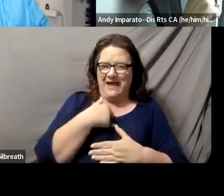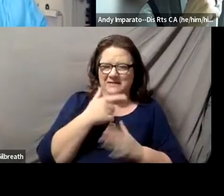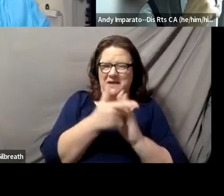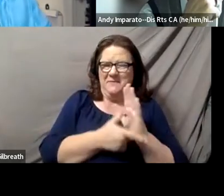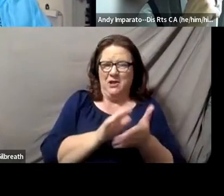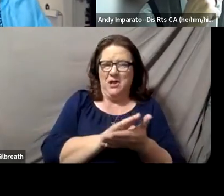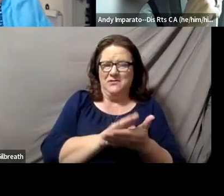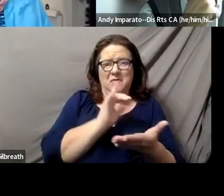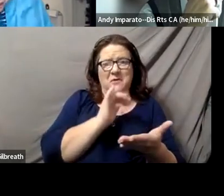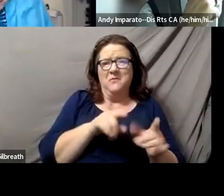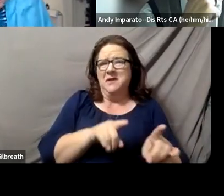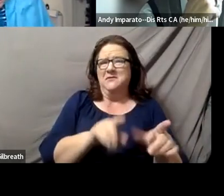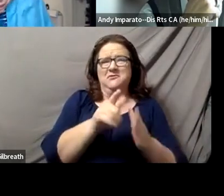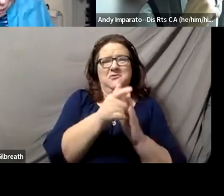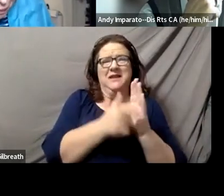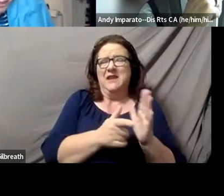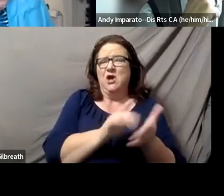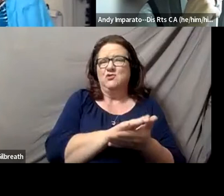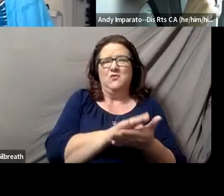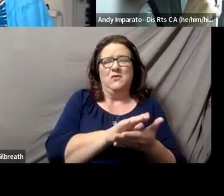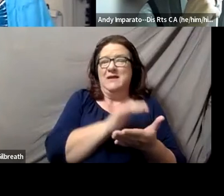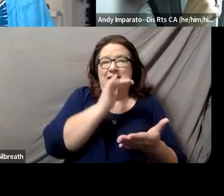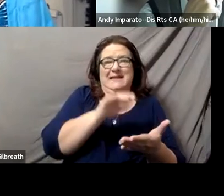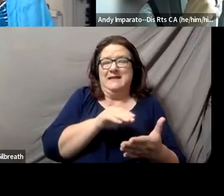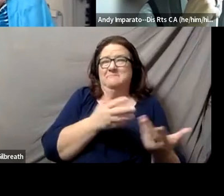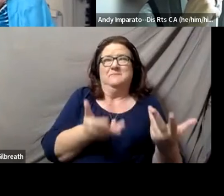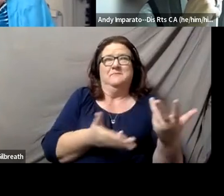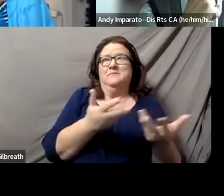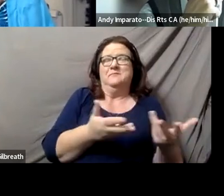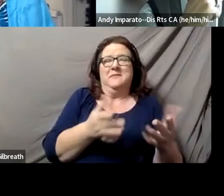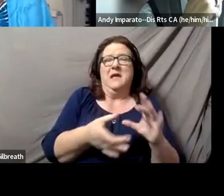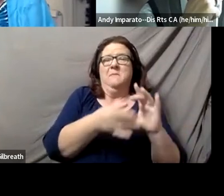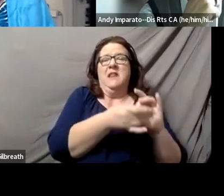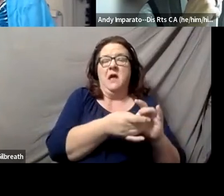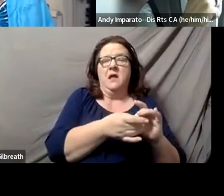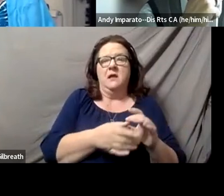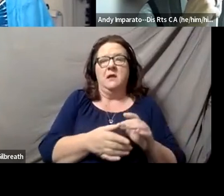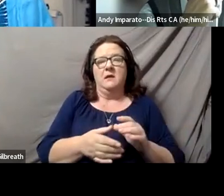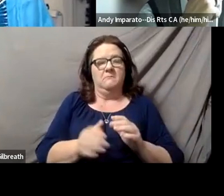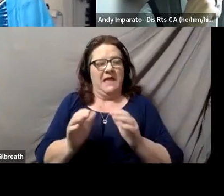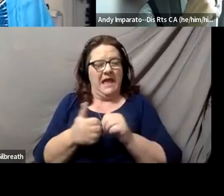but I just can't underscore enough how much that that changes the way we think about things.